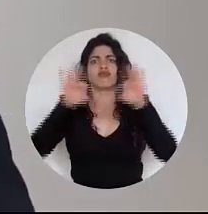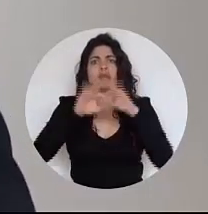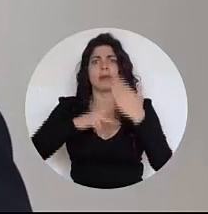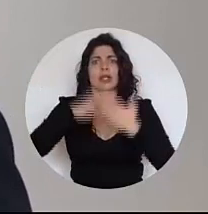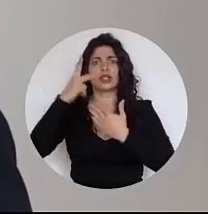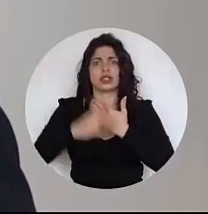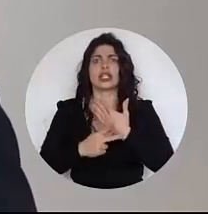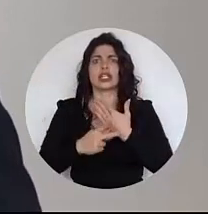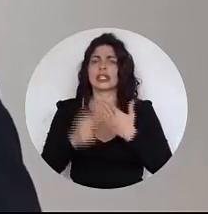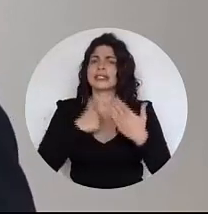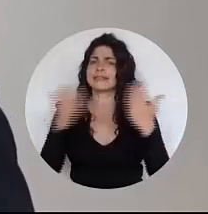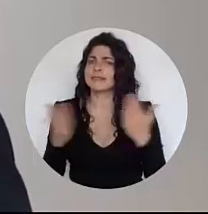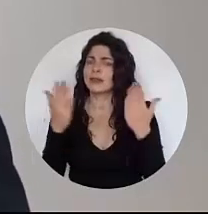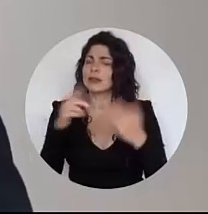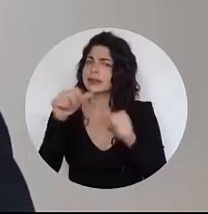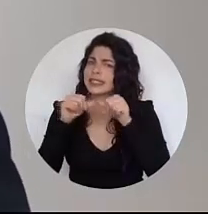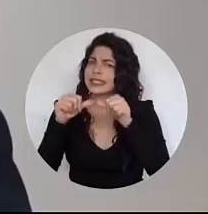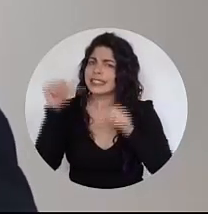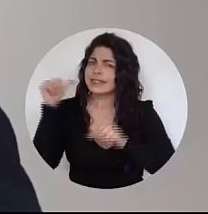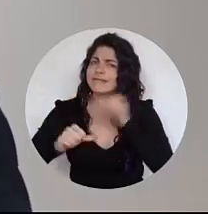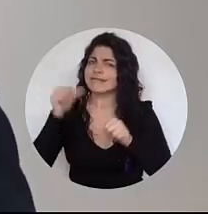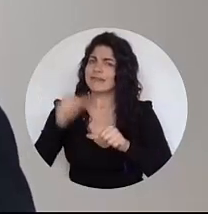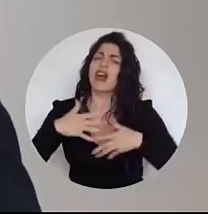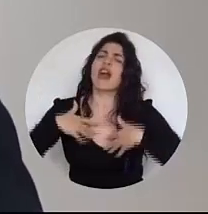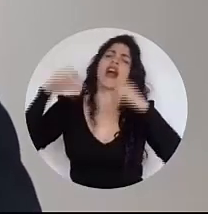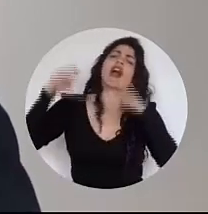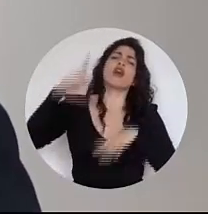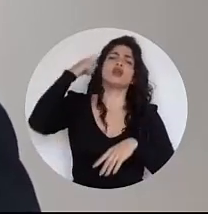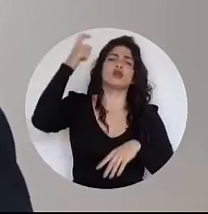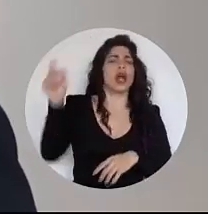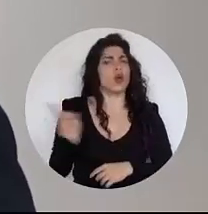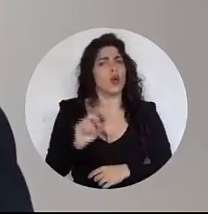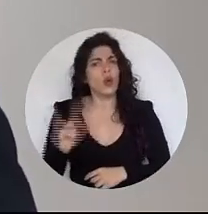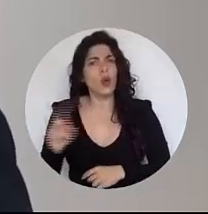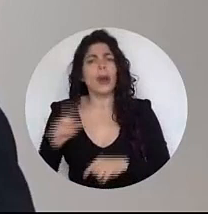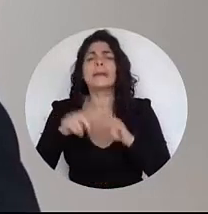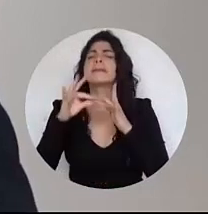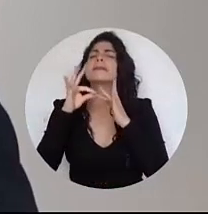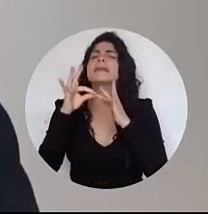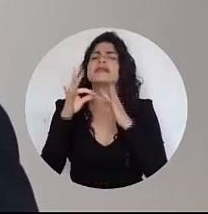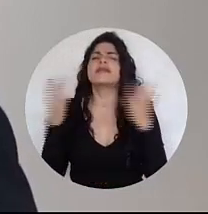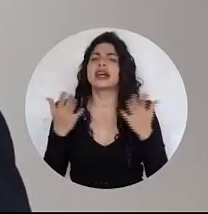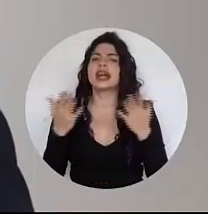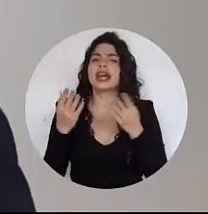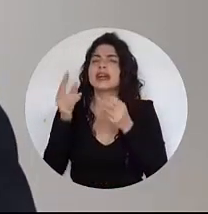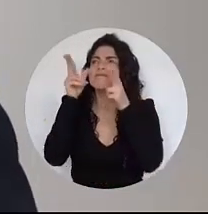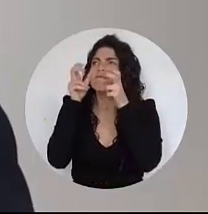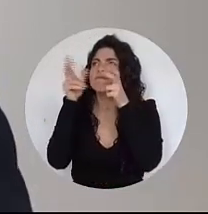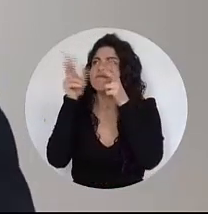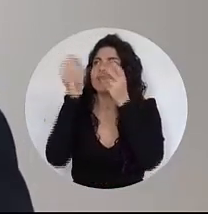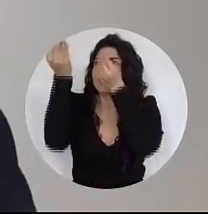of the project, I urge you to continue fighting not to abandon your dreams, but above all to inform yourself